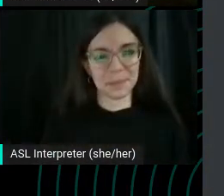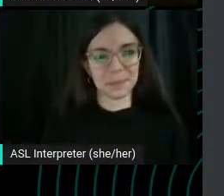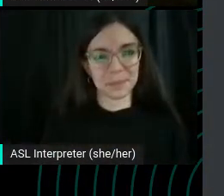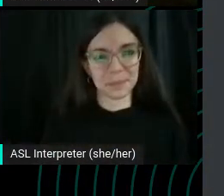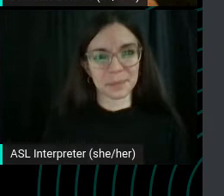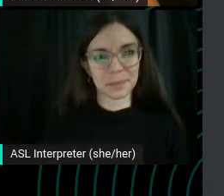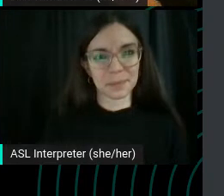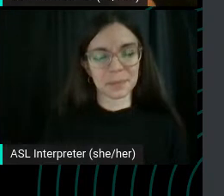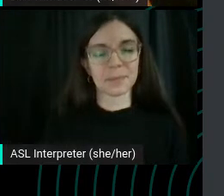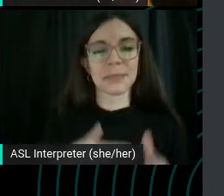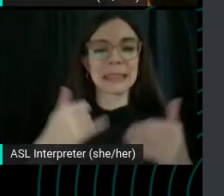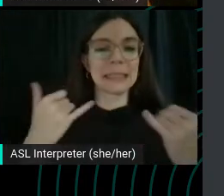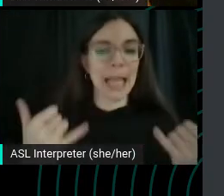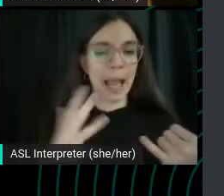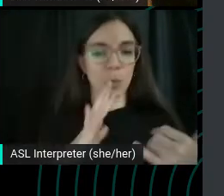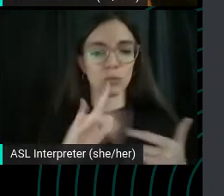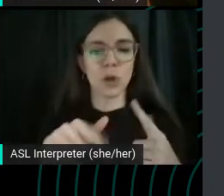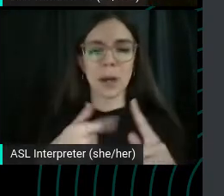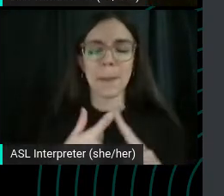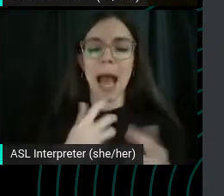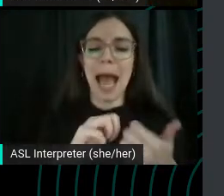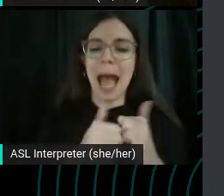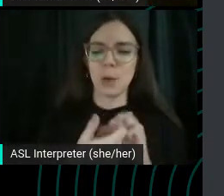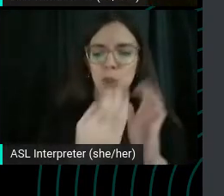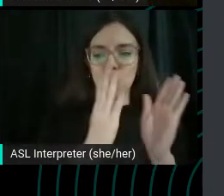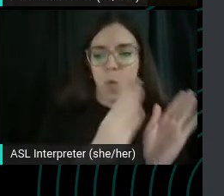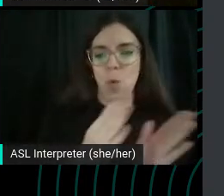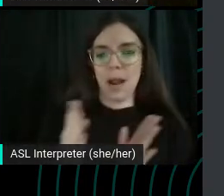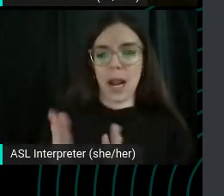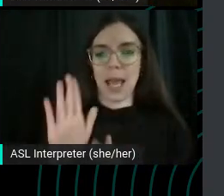Let's talk briefly about how you organize the content that you have,